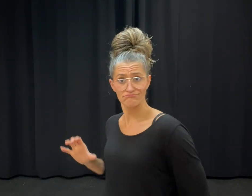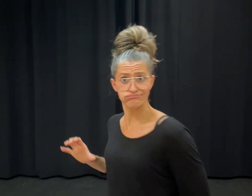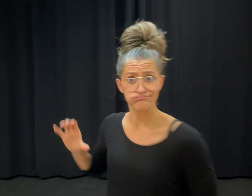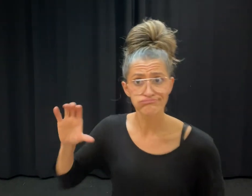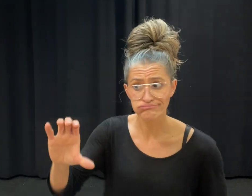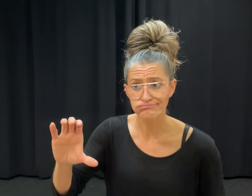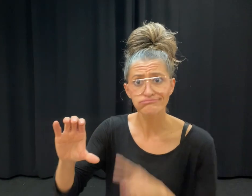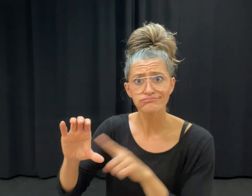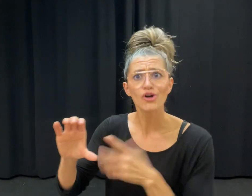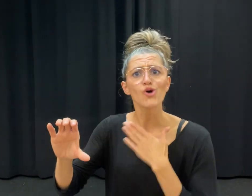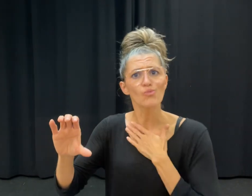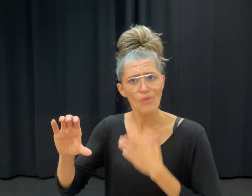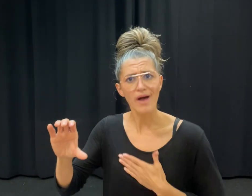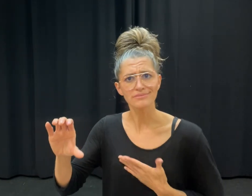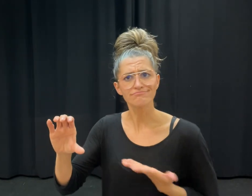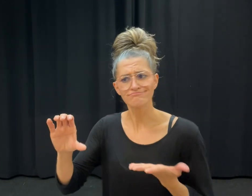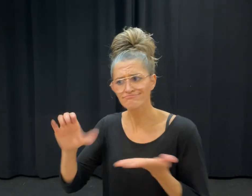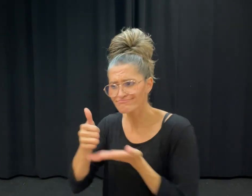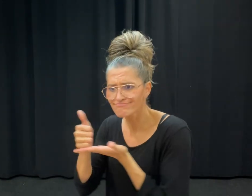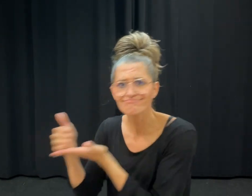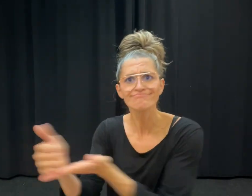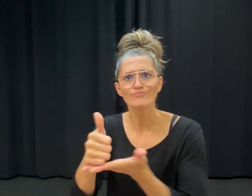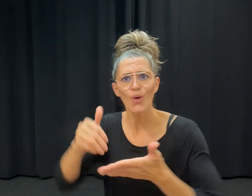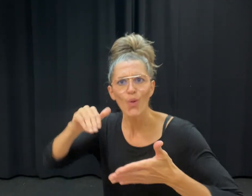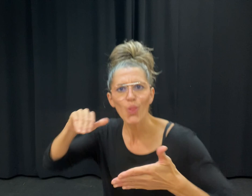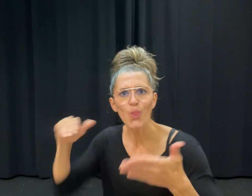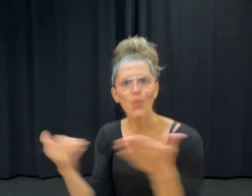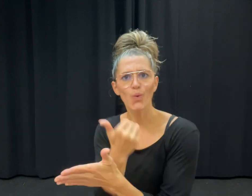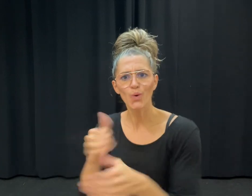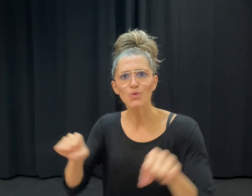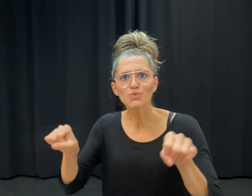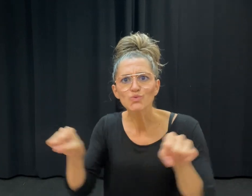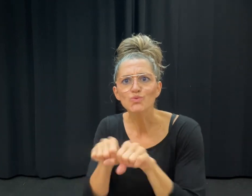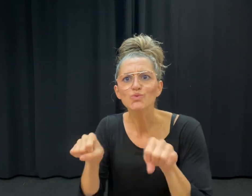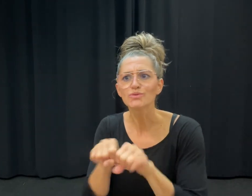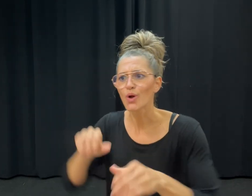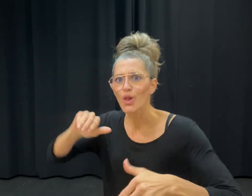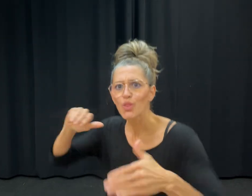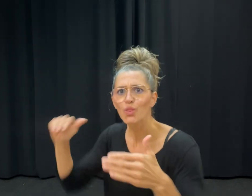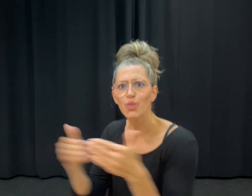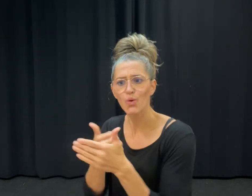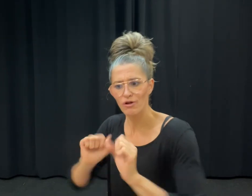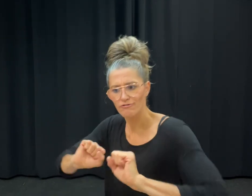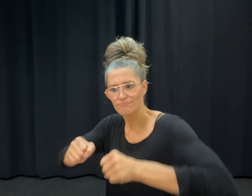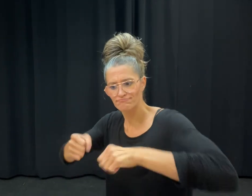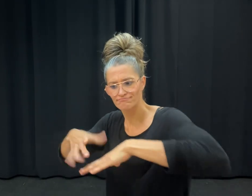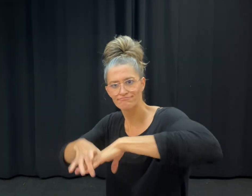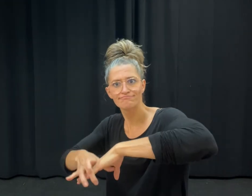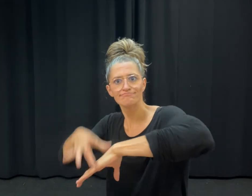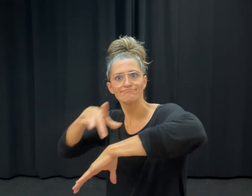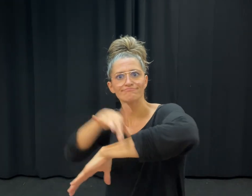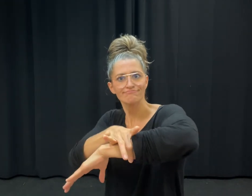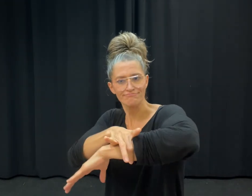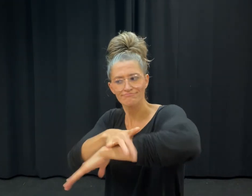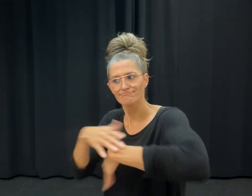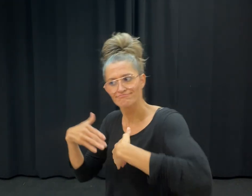also donated new shoes and socks to the teams.